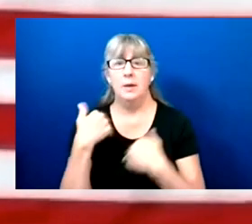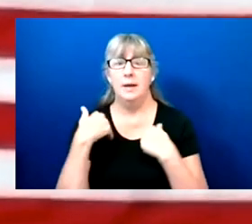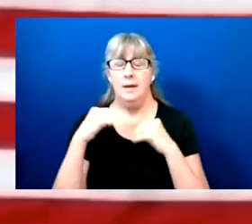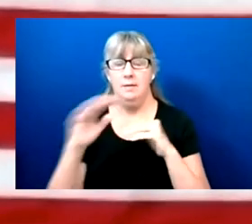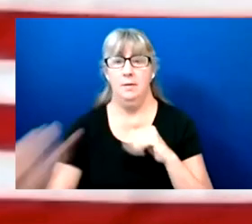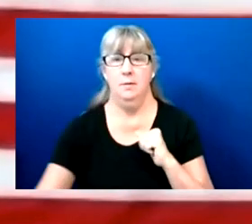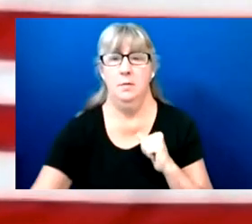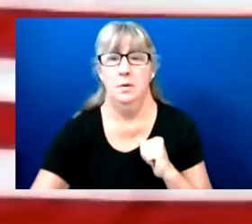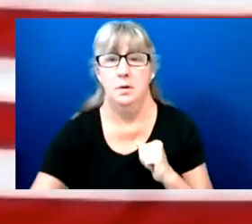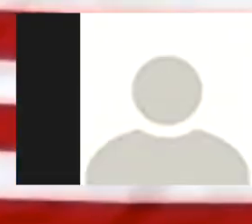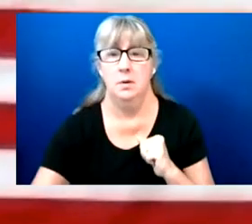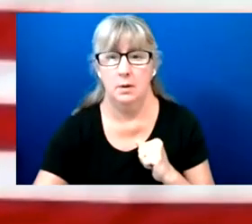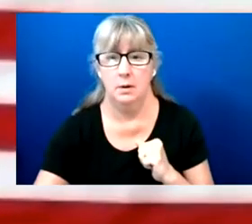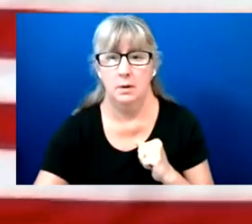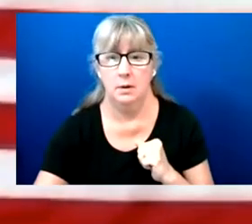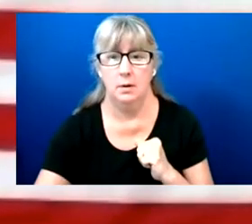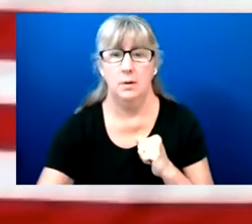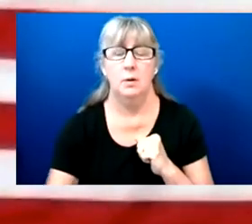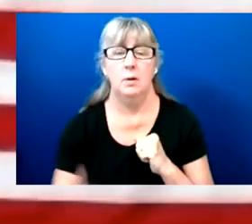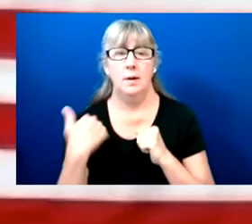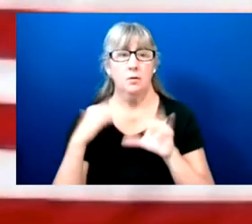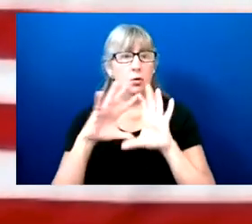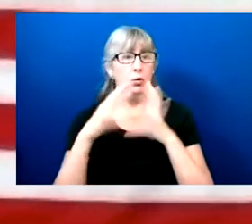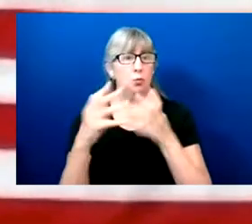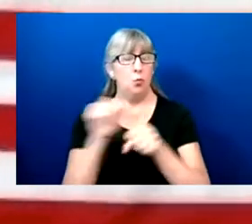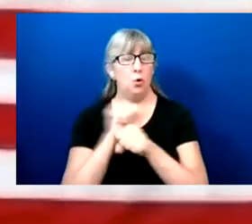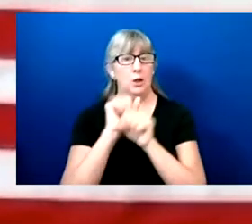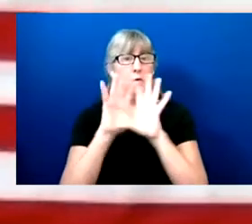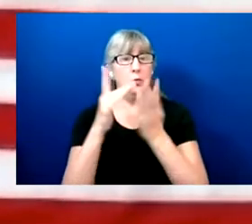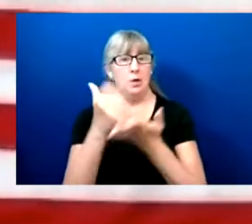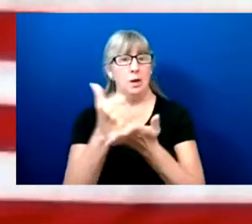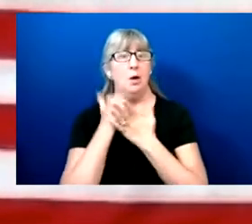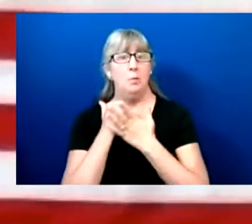that accessibility is a priority and permeates throughout the EAC.